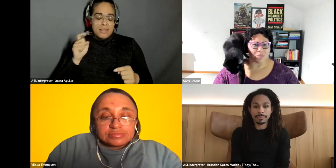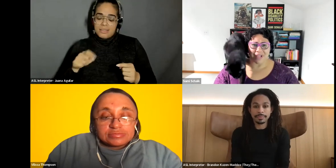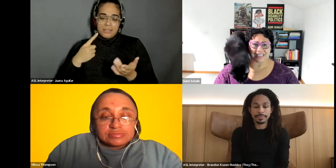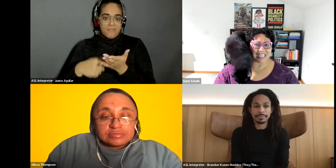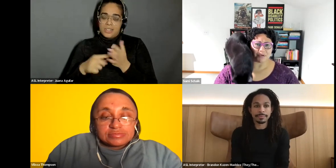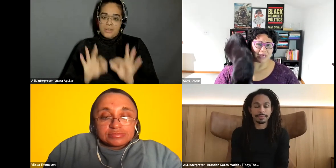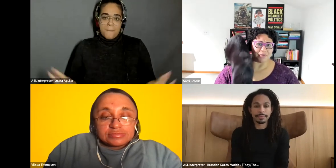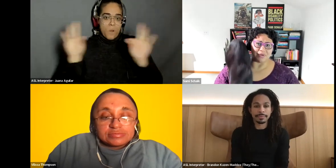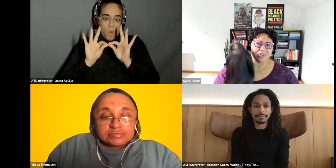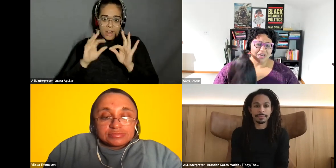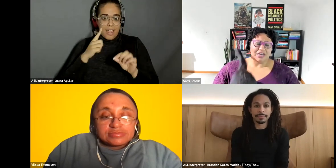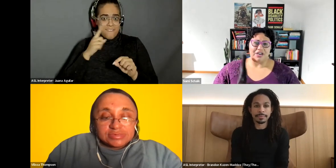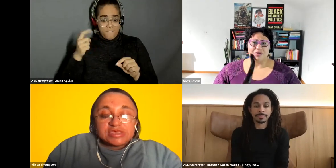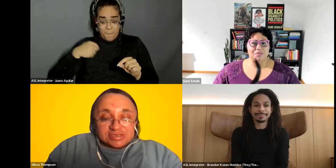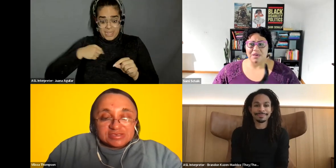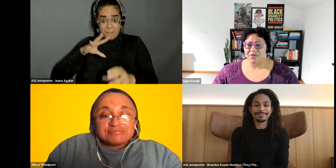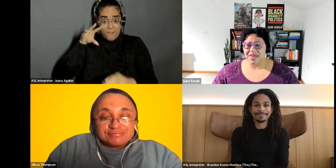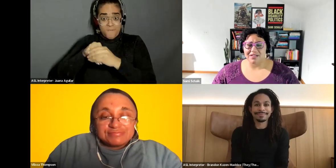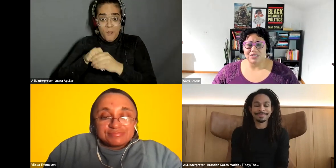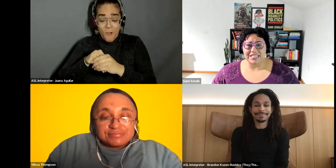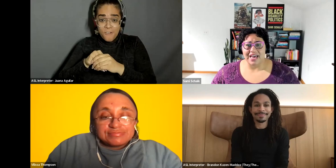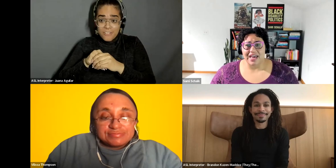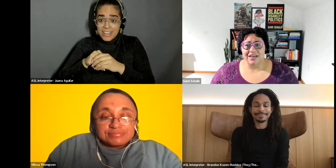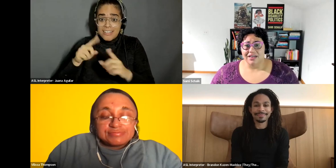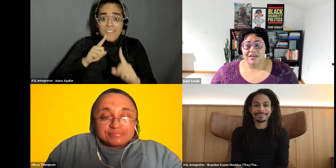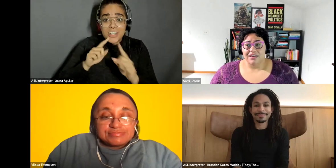Sami Schalk: with Black, disabled people, you know, with people that would say.